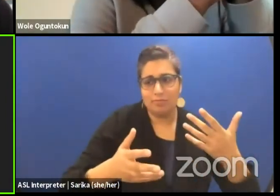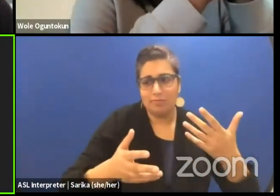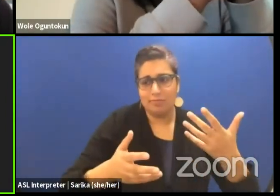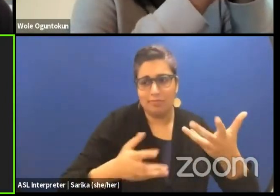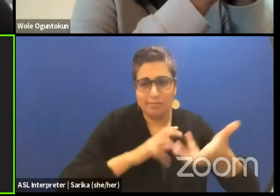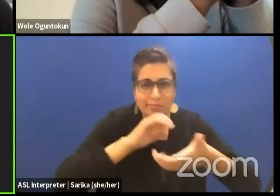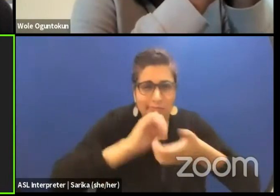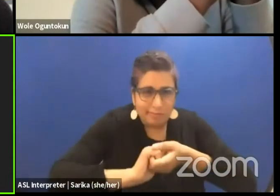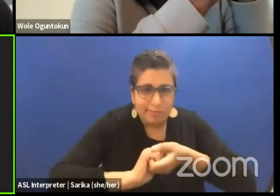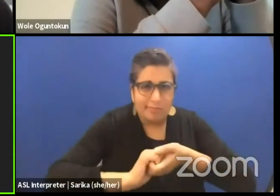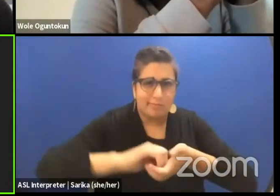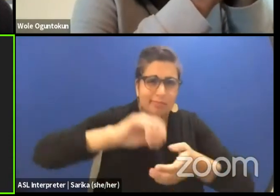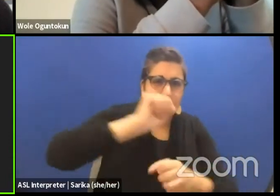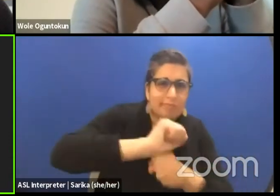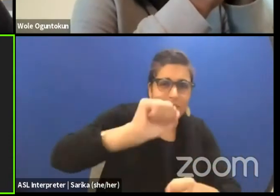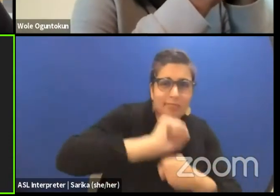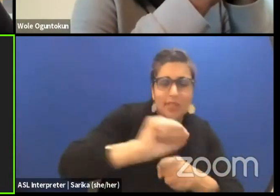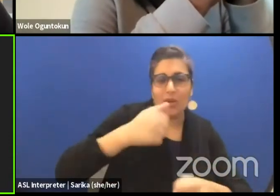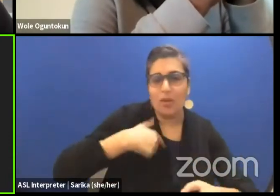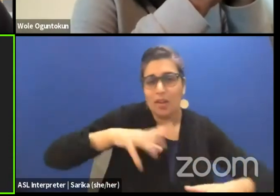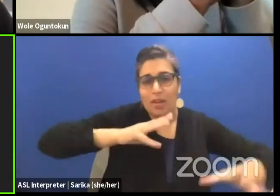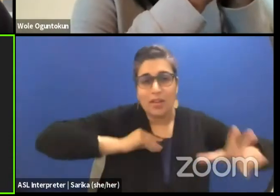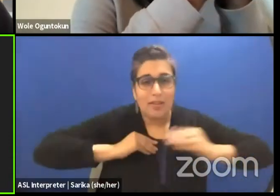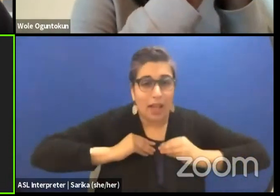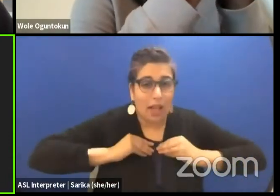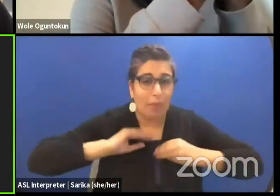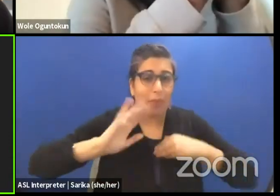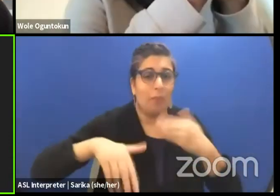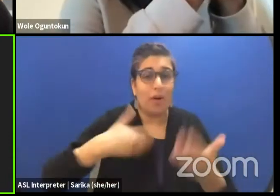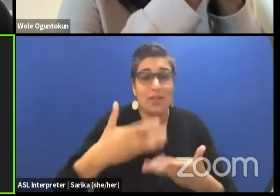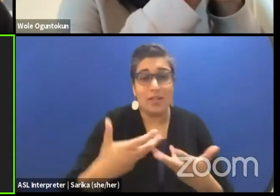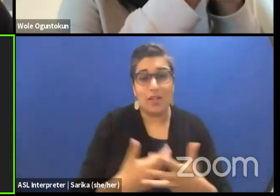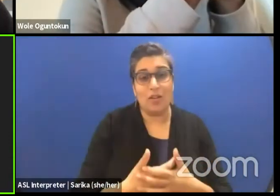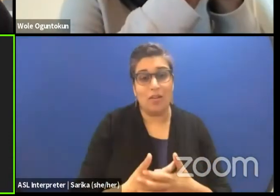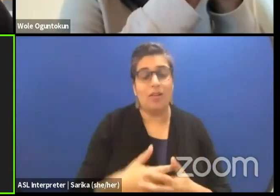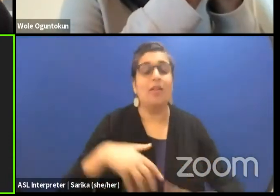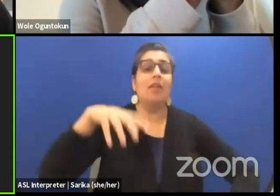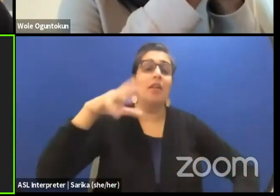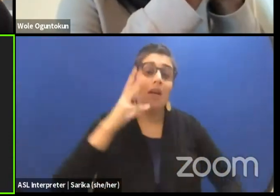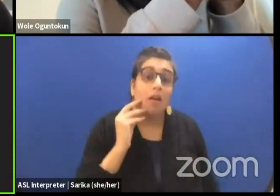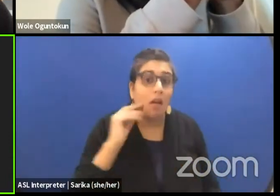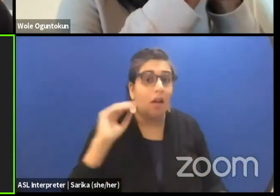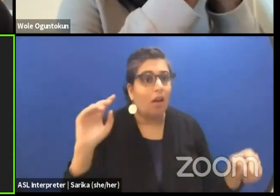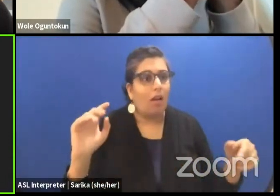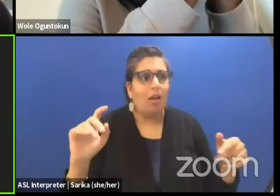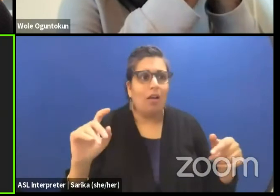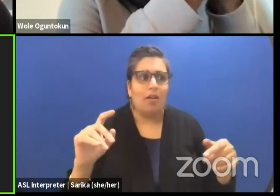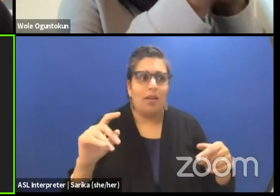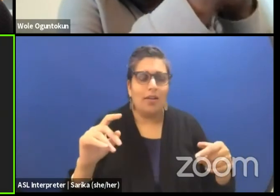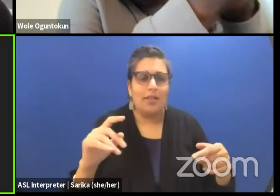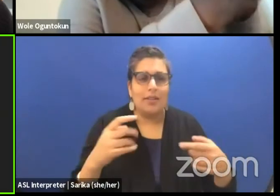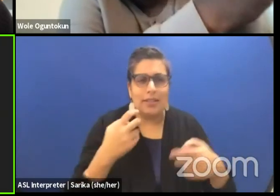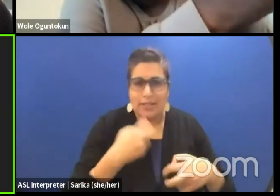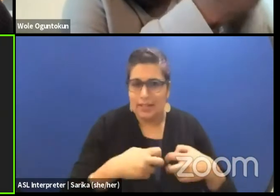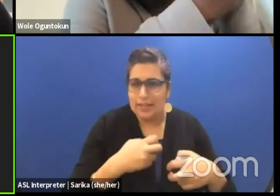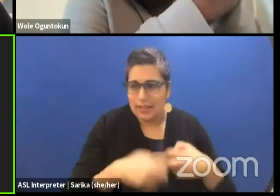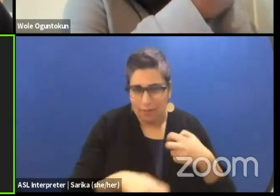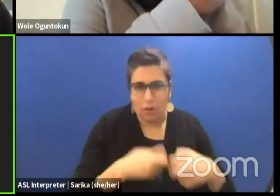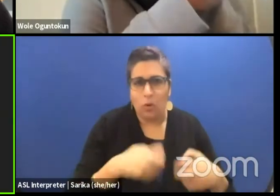we sort of accept it in the process. We've had difficulties with people that have not worked with us come into the group.